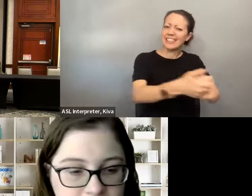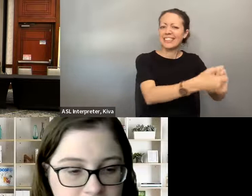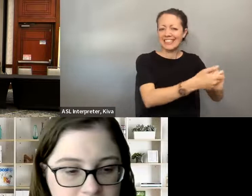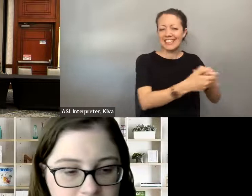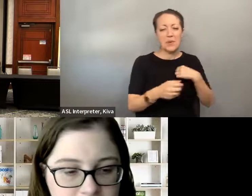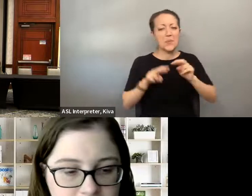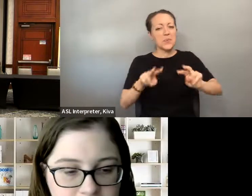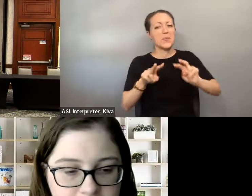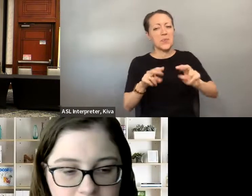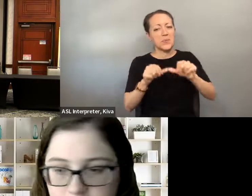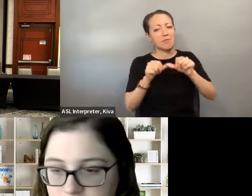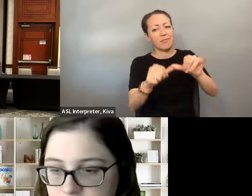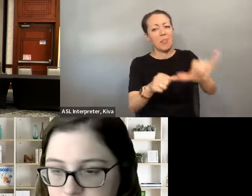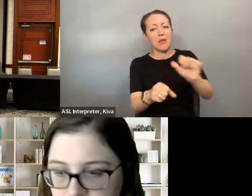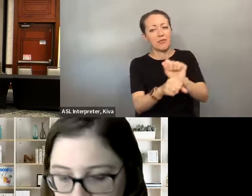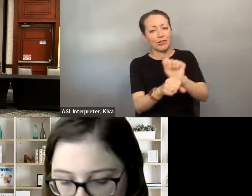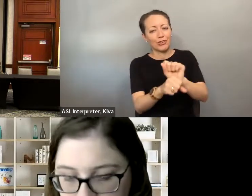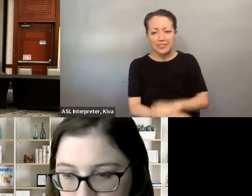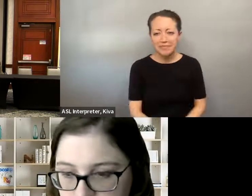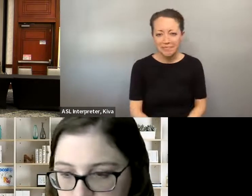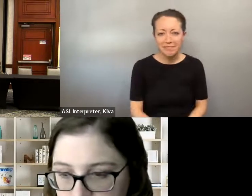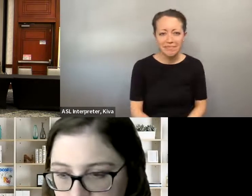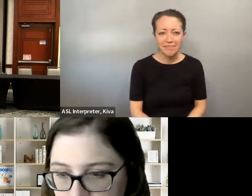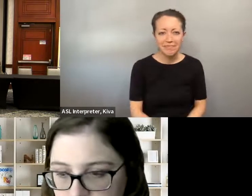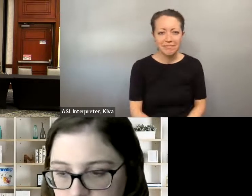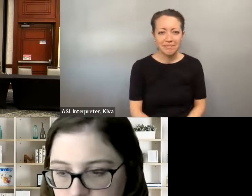and to work with these other programs to become more accessible and inclusive so I am excited to be continuing Can you please talk a little bit about the training you have developed, and for folks that are interested in running for office and access other resources.